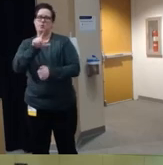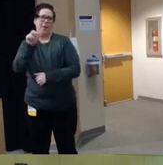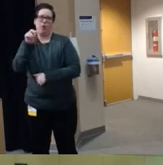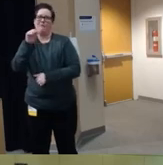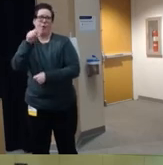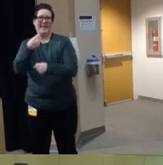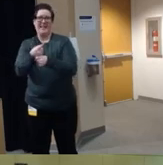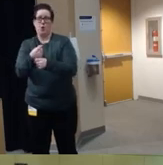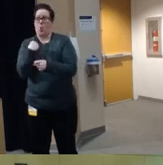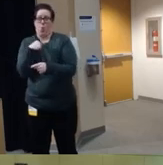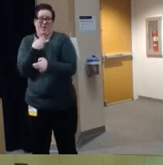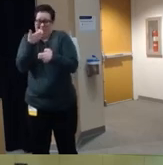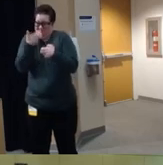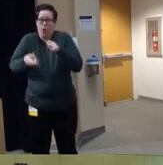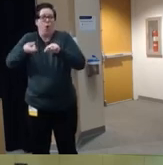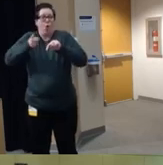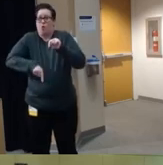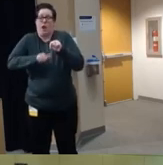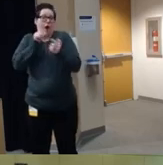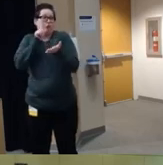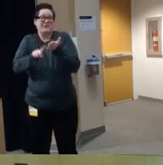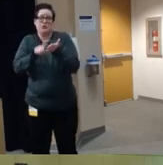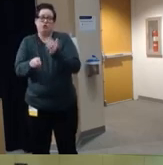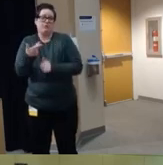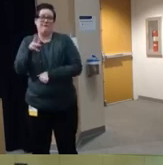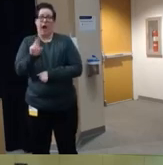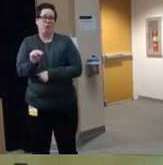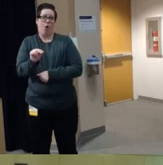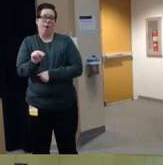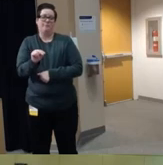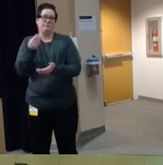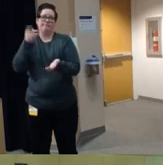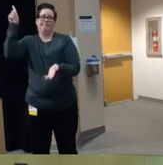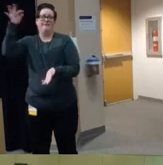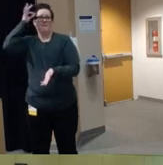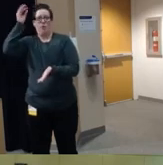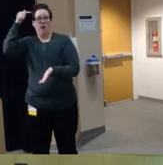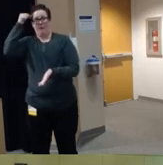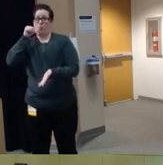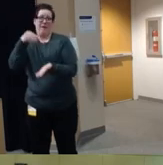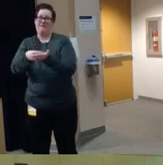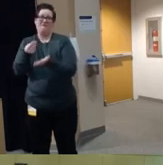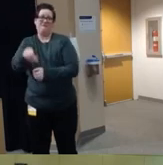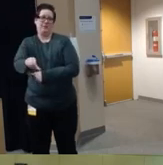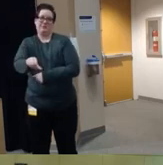any firearm research um being funded by um by the federal government and so um folks who are